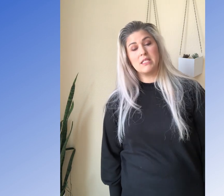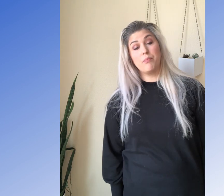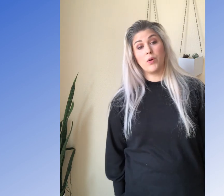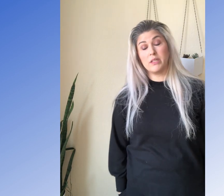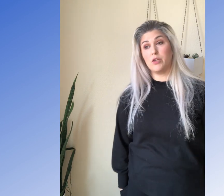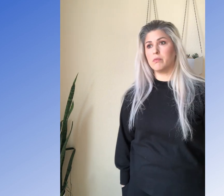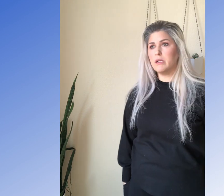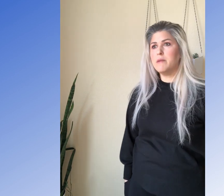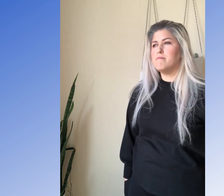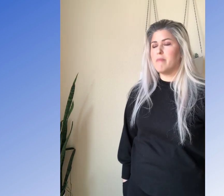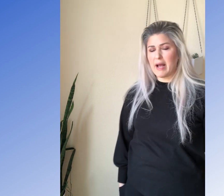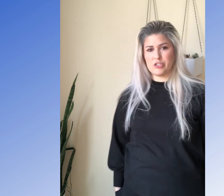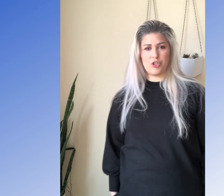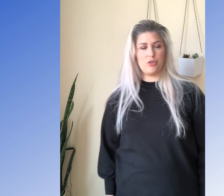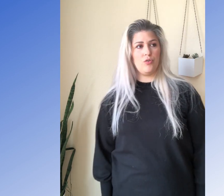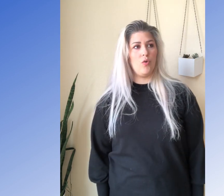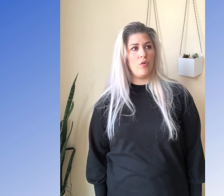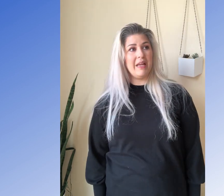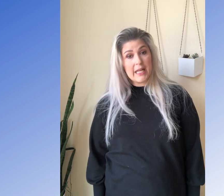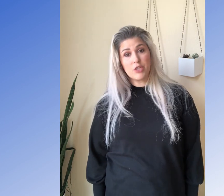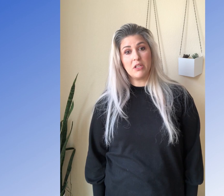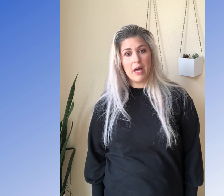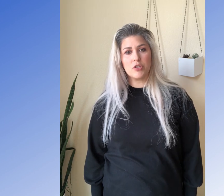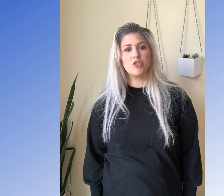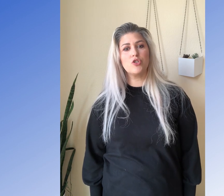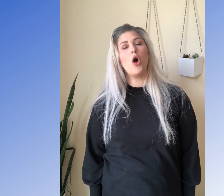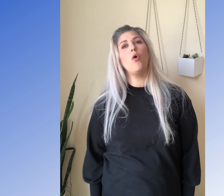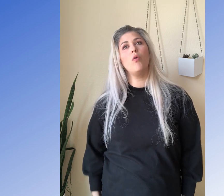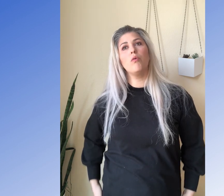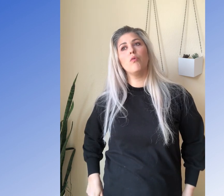It's important that you really master each of the letters so very well before